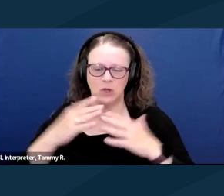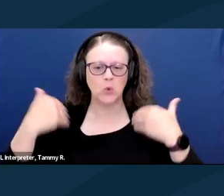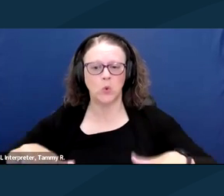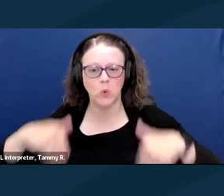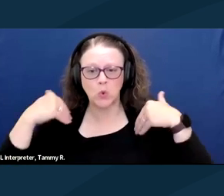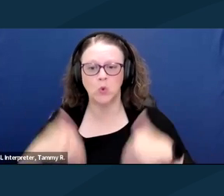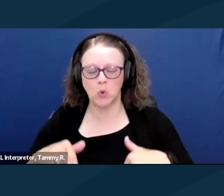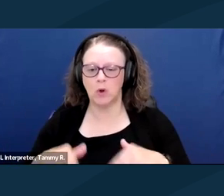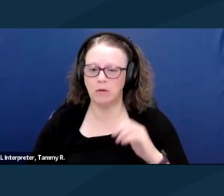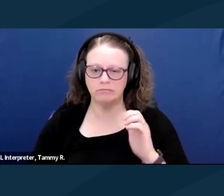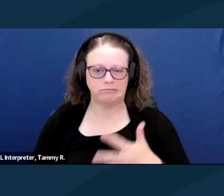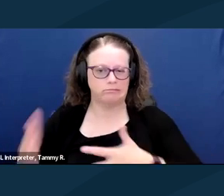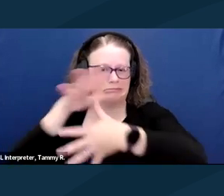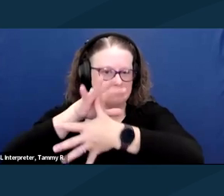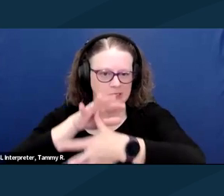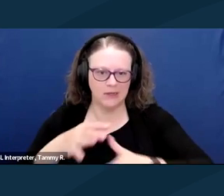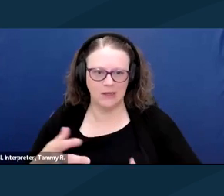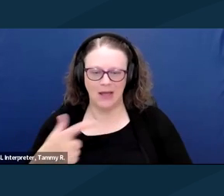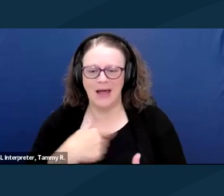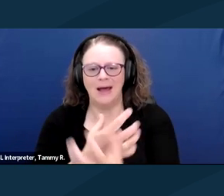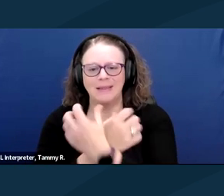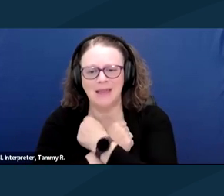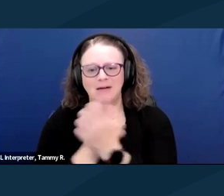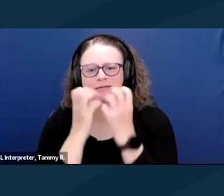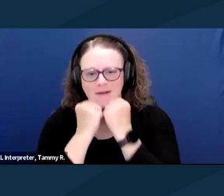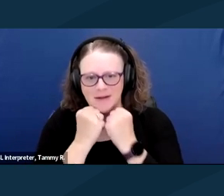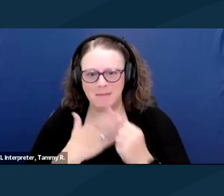We need help, we're stressing,